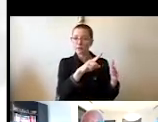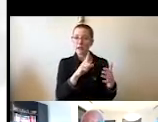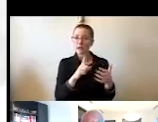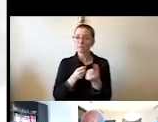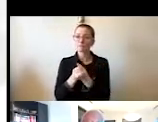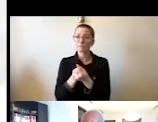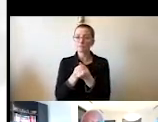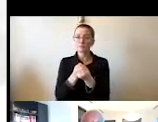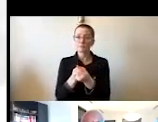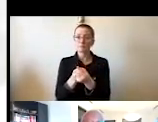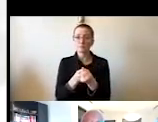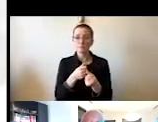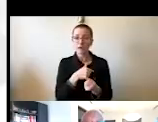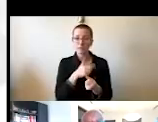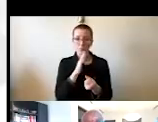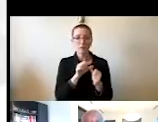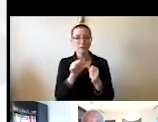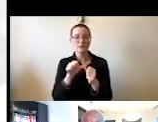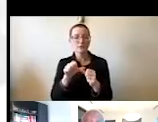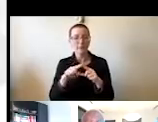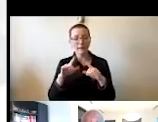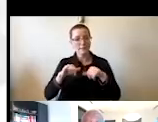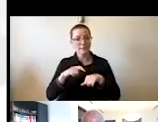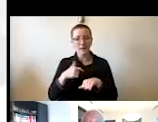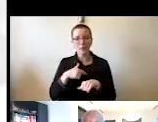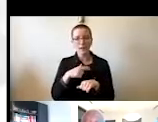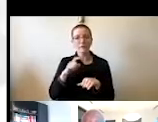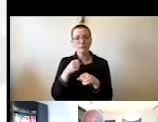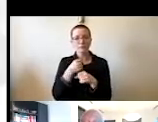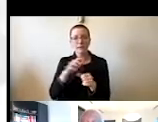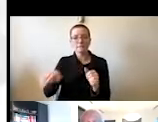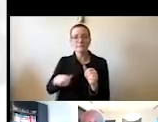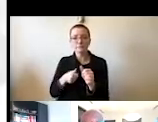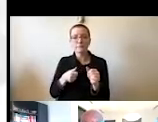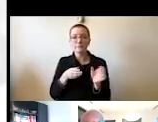we have to make contingency plans that include a significant reduction